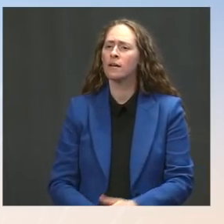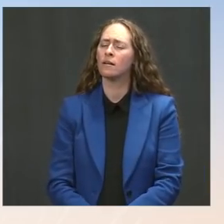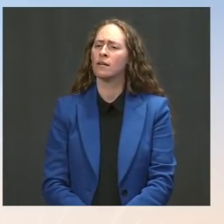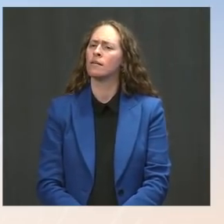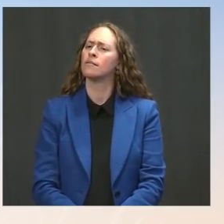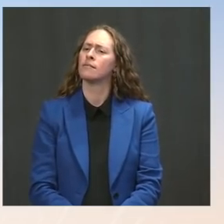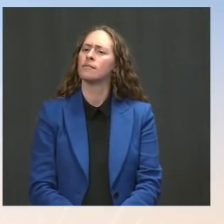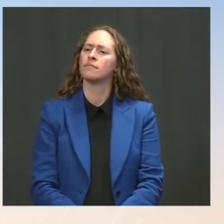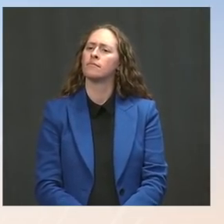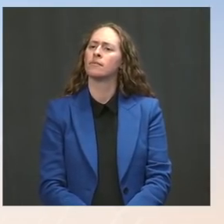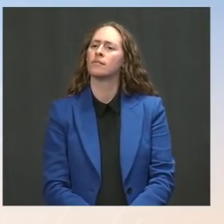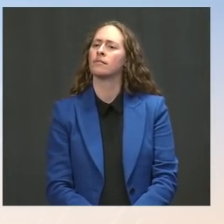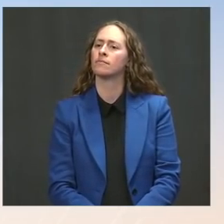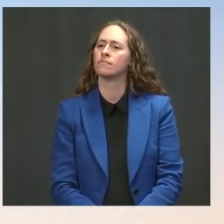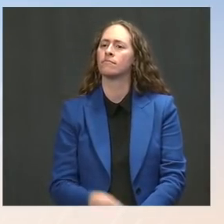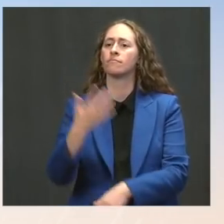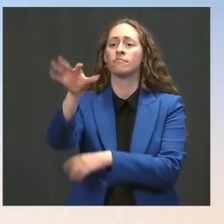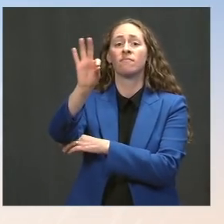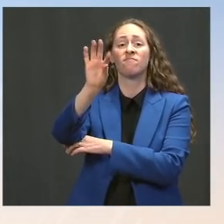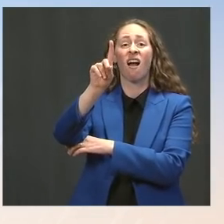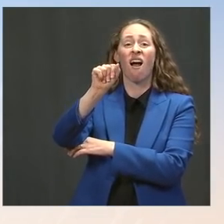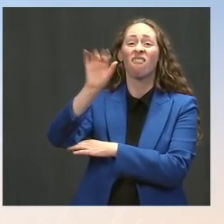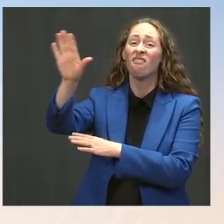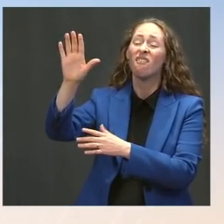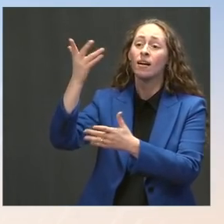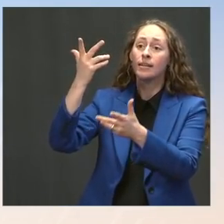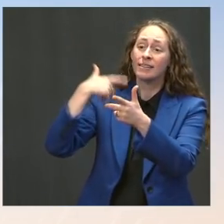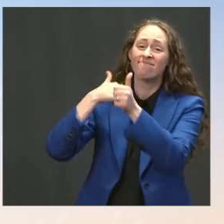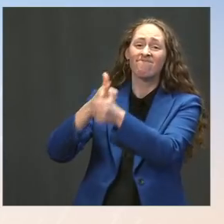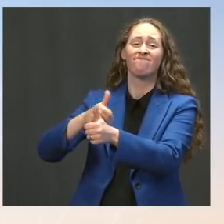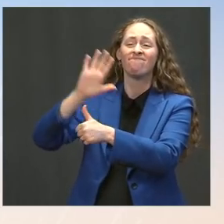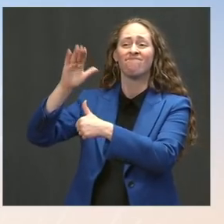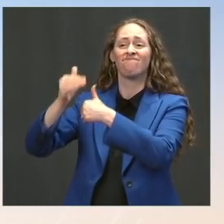and they move at the speed of science. They look at a range of data